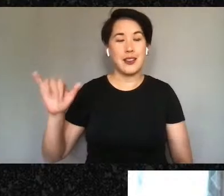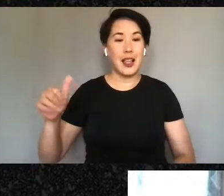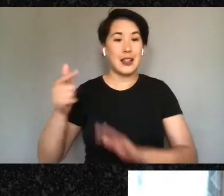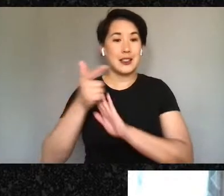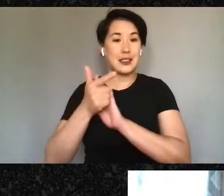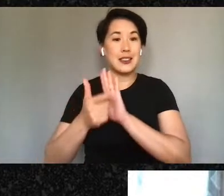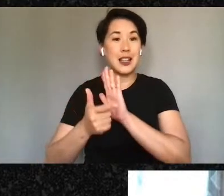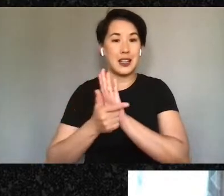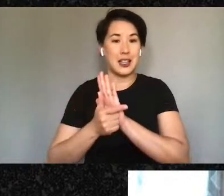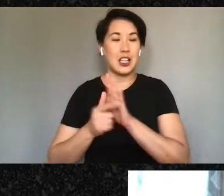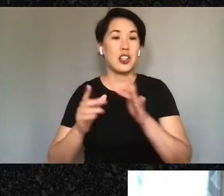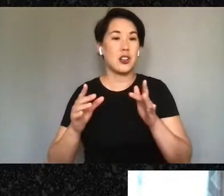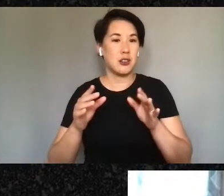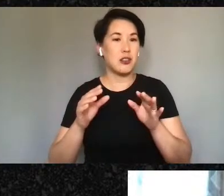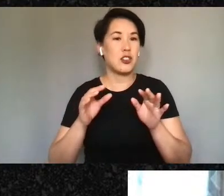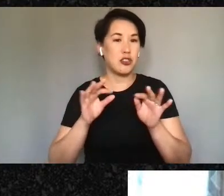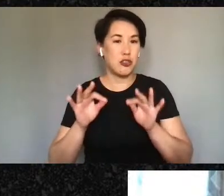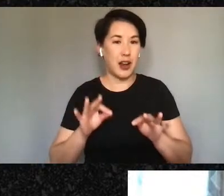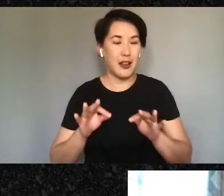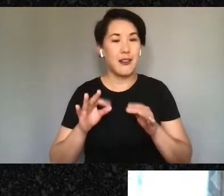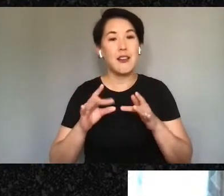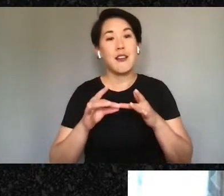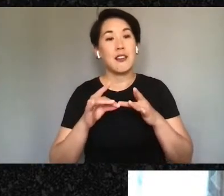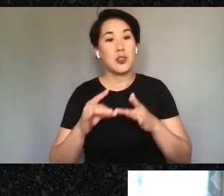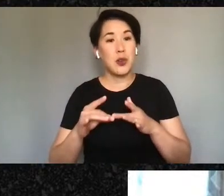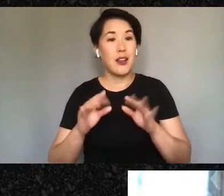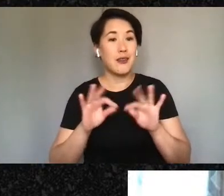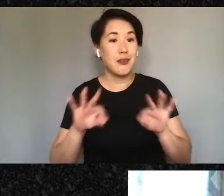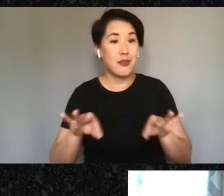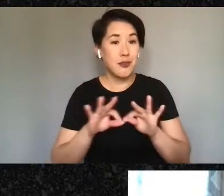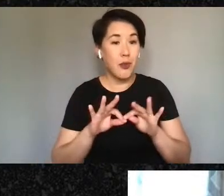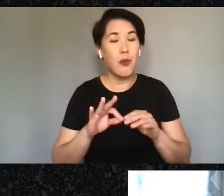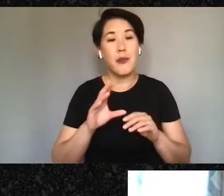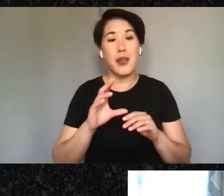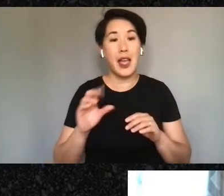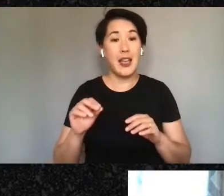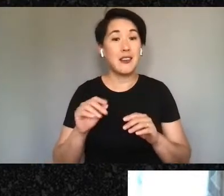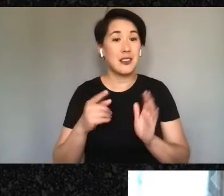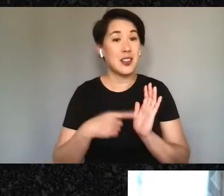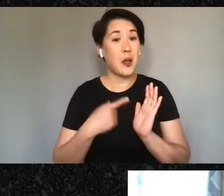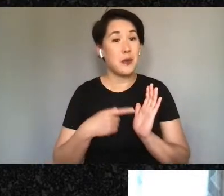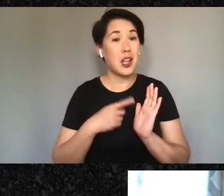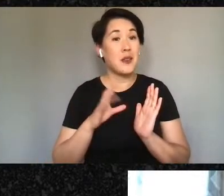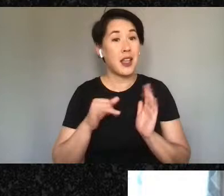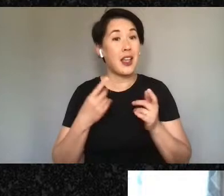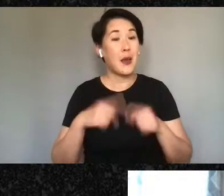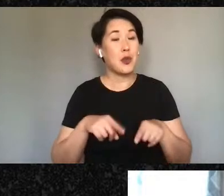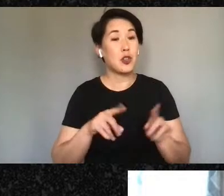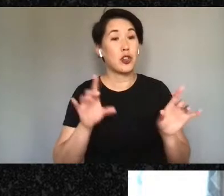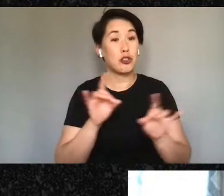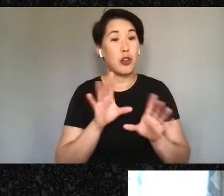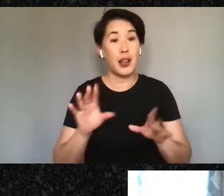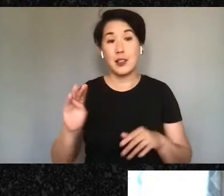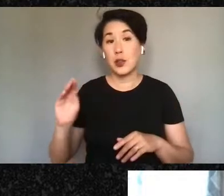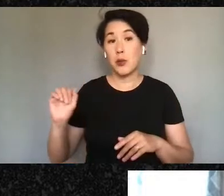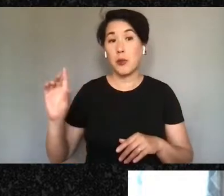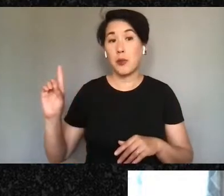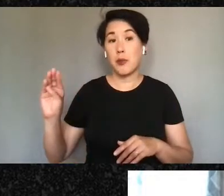medical it's focused on medical which is at times of crises and mad maps are something that is more